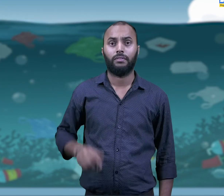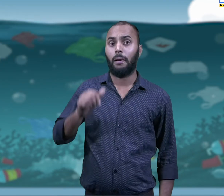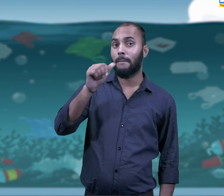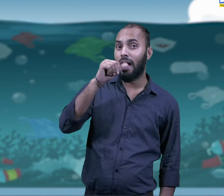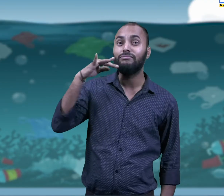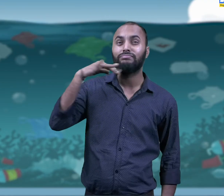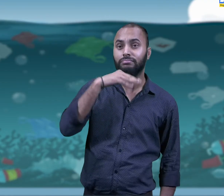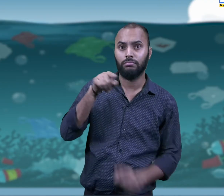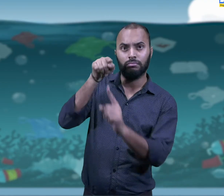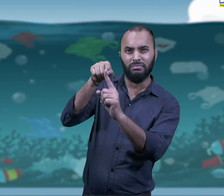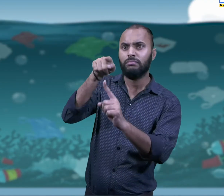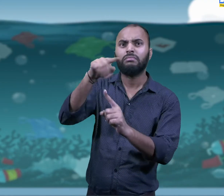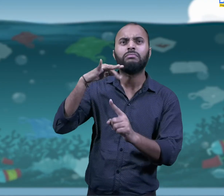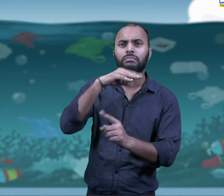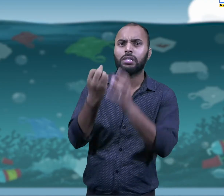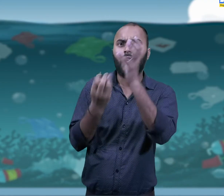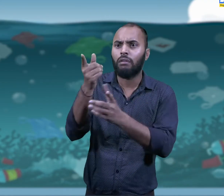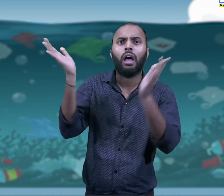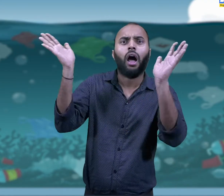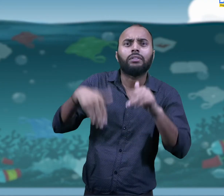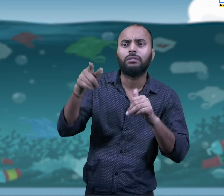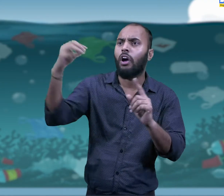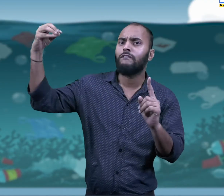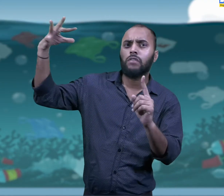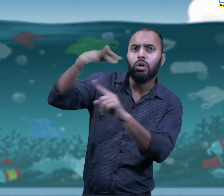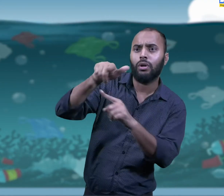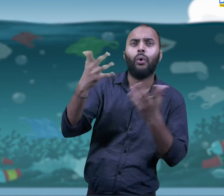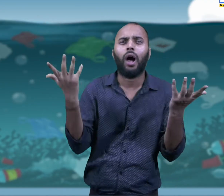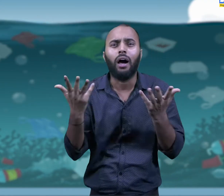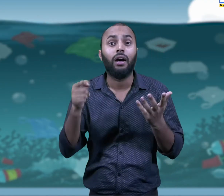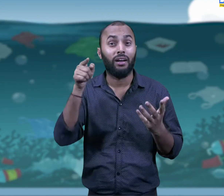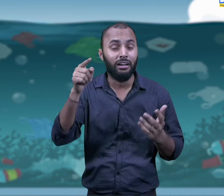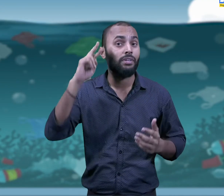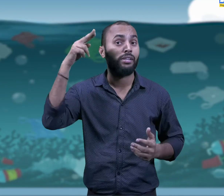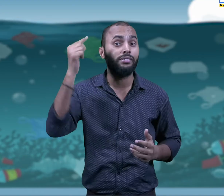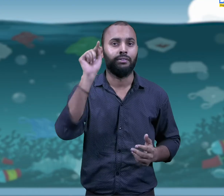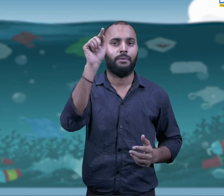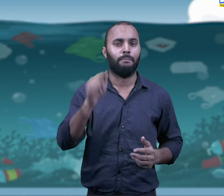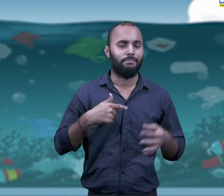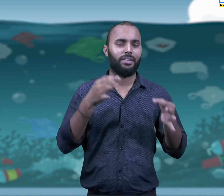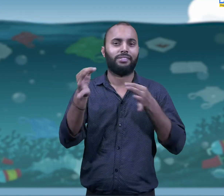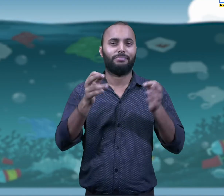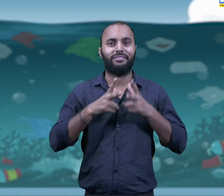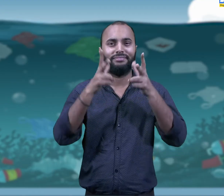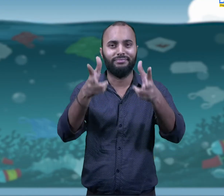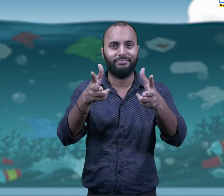What is the reason for how water pollution occurs? Let’s take a look at its main points.